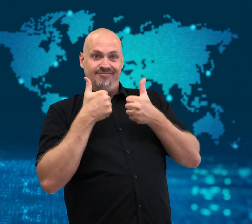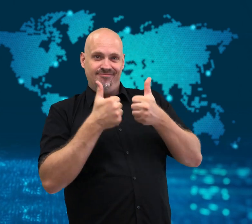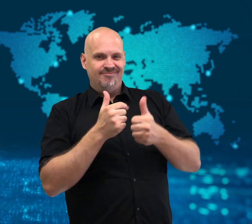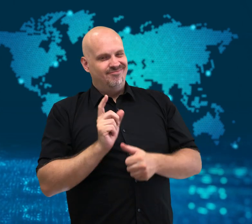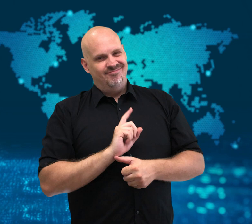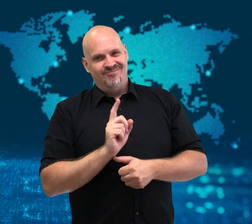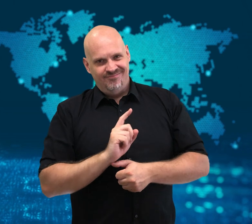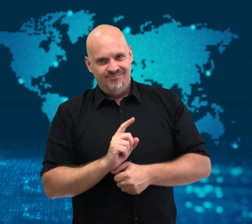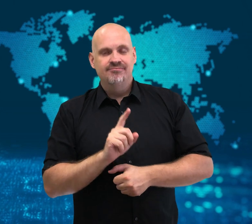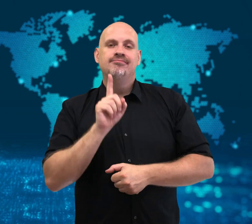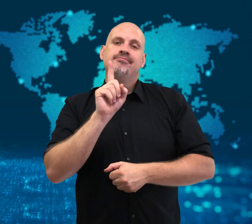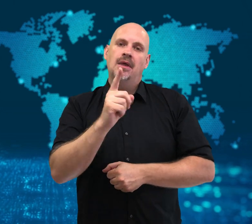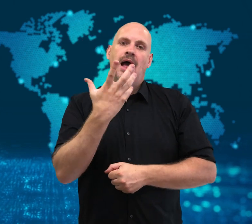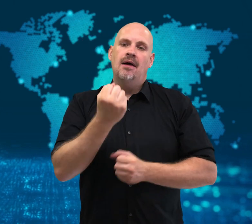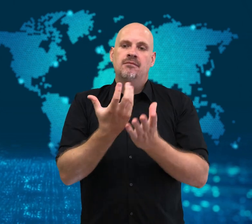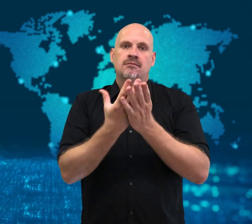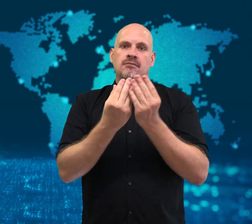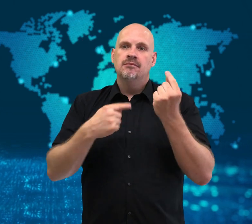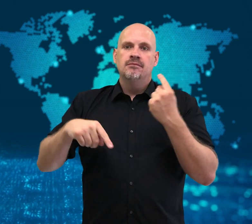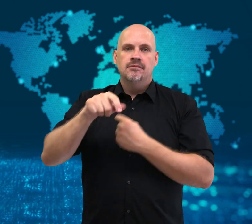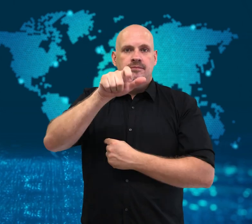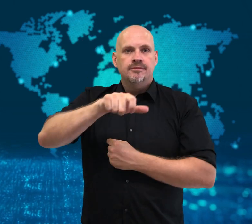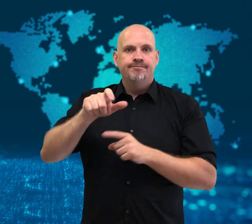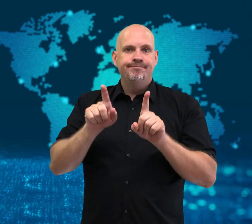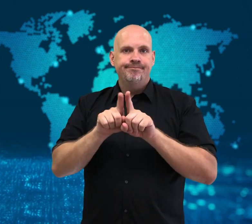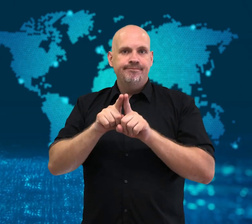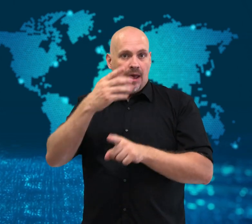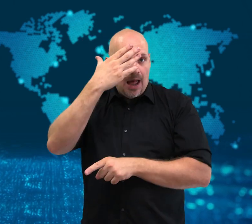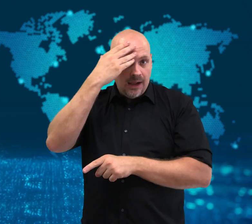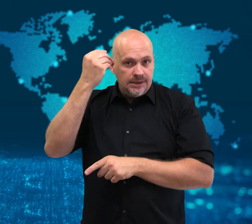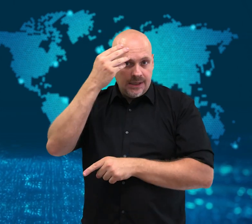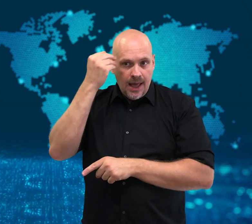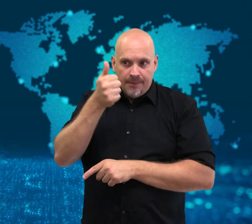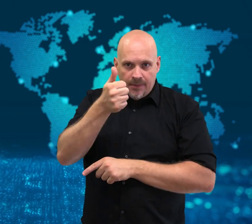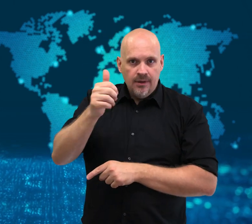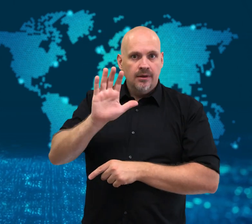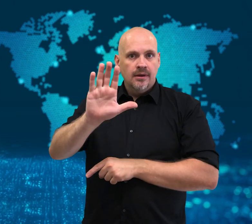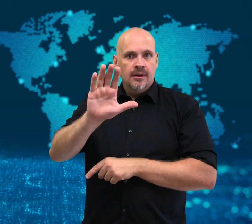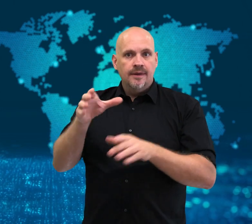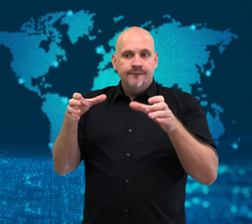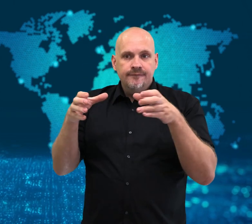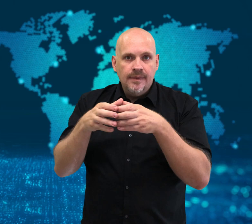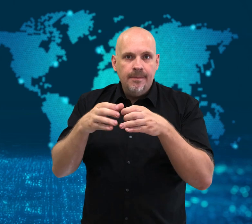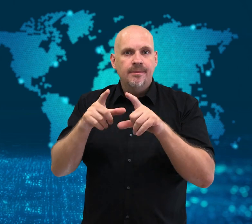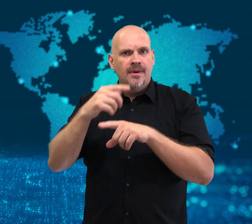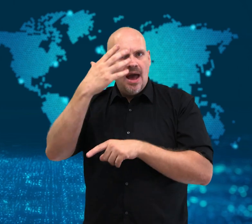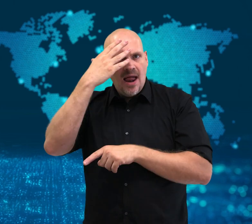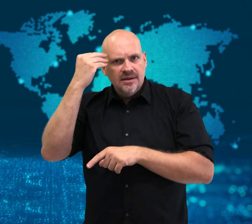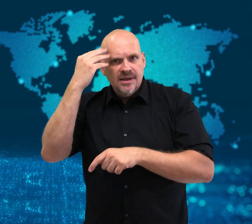Alzheimer charities and families of Alzheimer